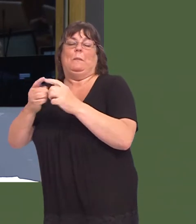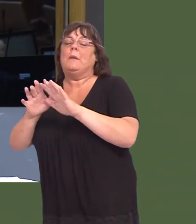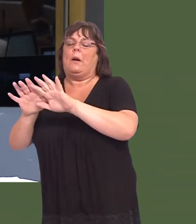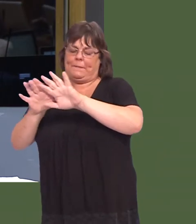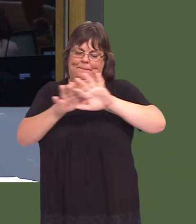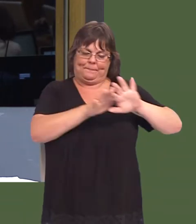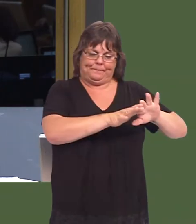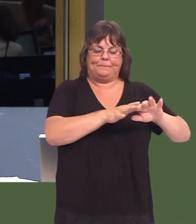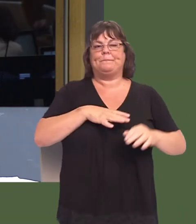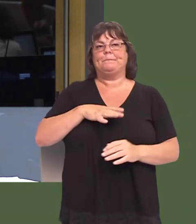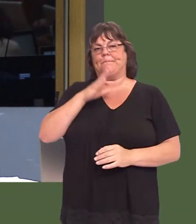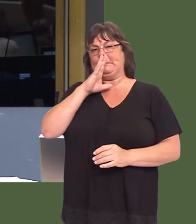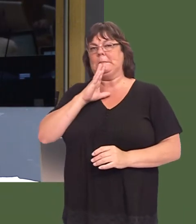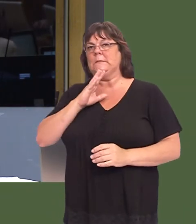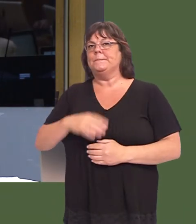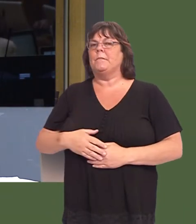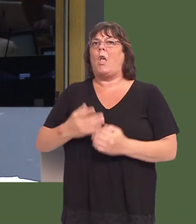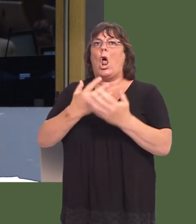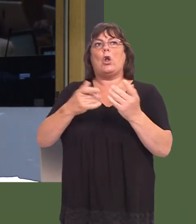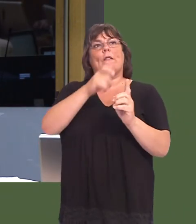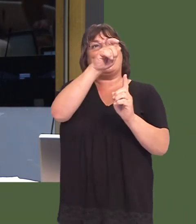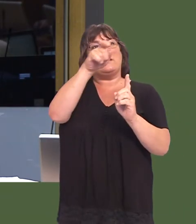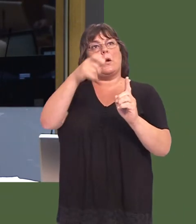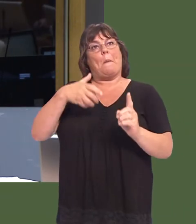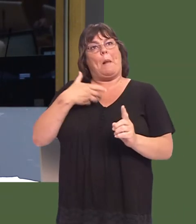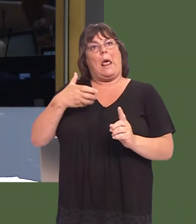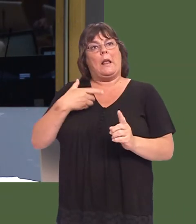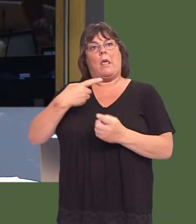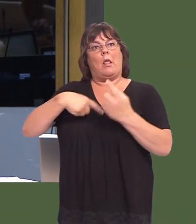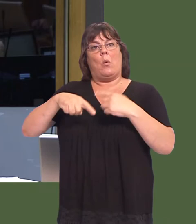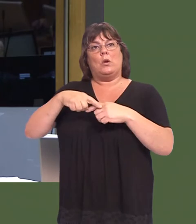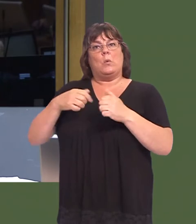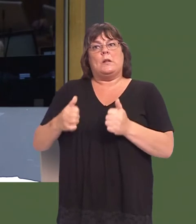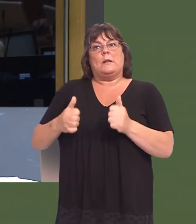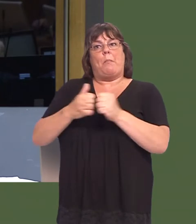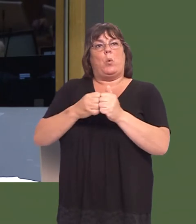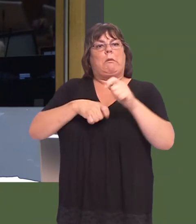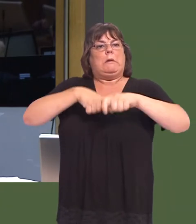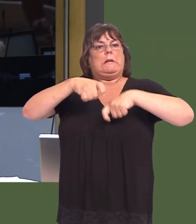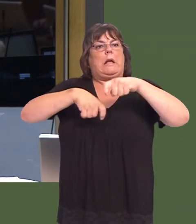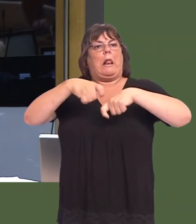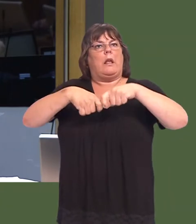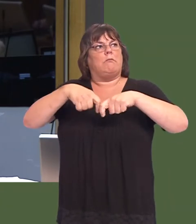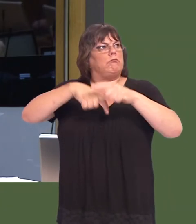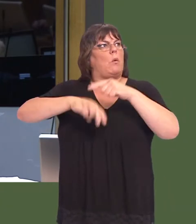To be serious, though, Iíve had a lot of complaints from constituents that they donít feel that we support cycling enough in Wales.